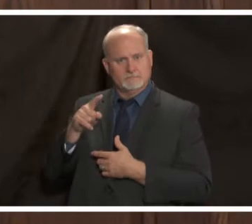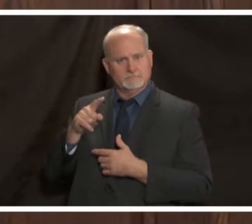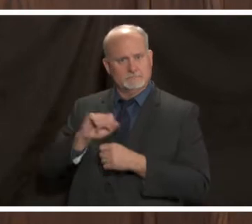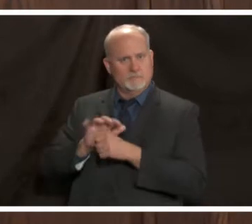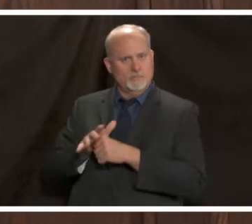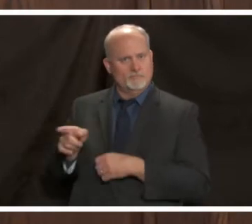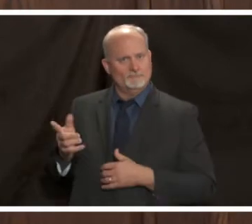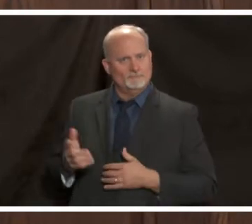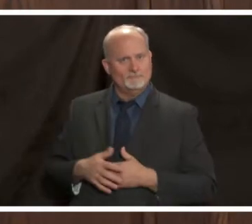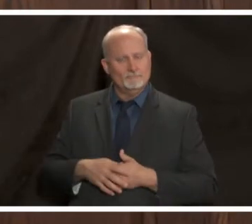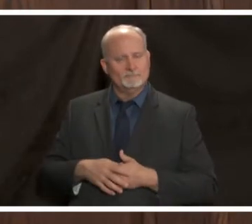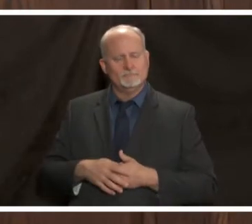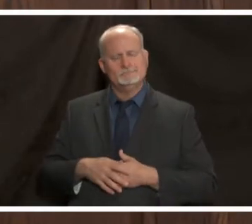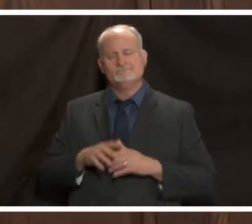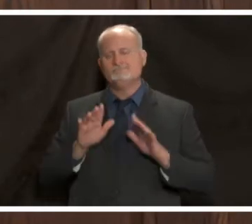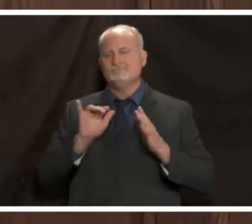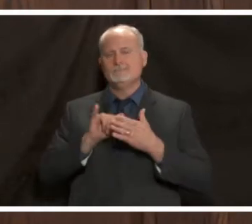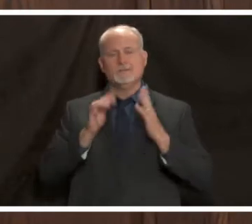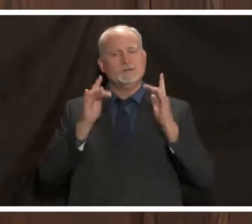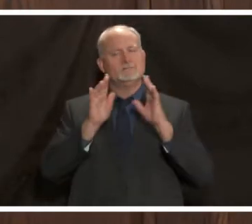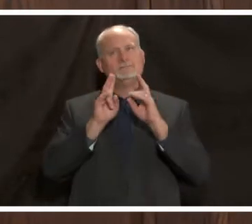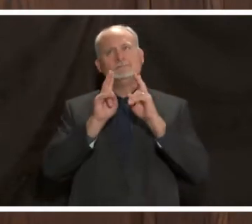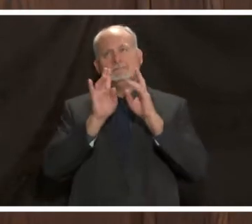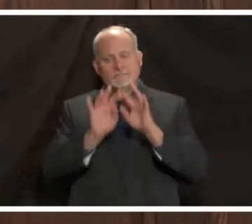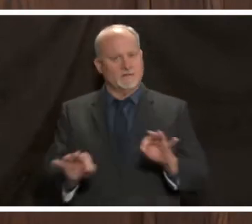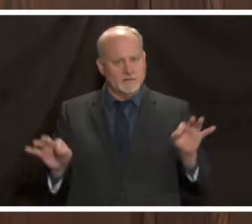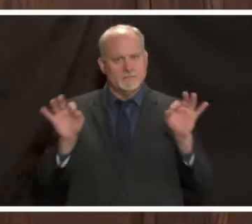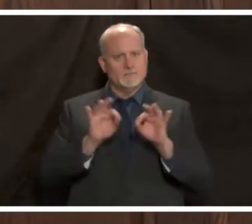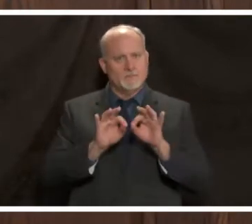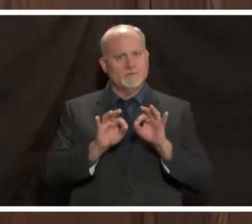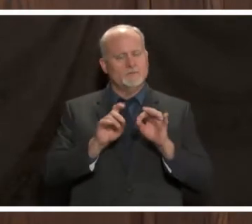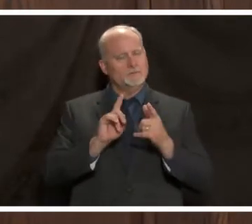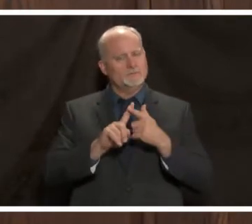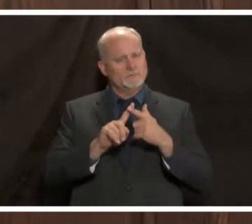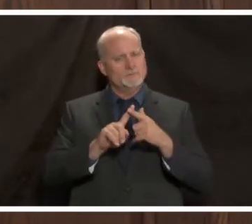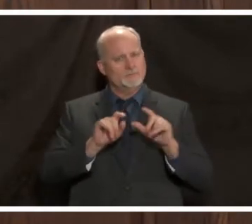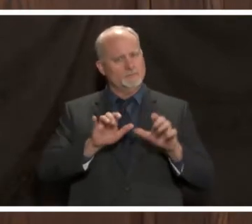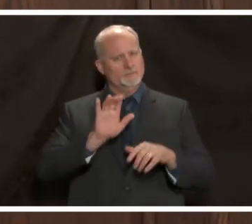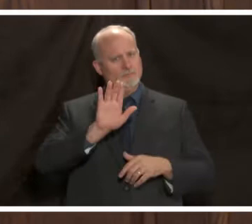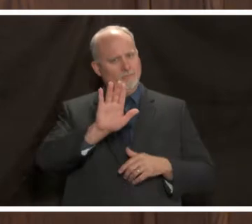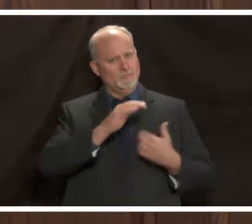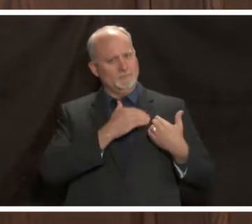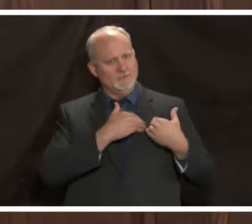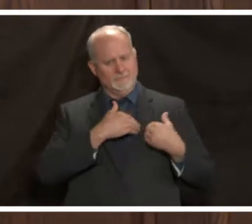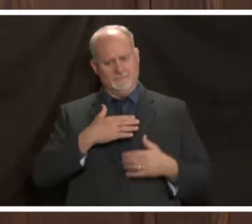this is why it is so important that we all do our part to be responsible stop